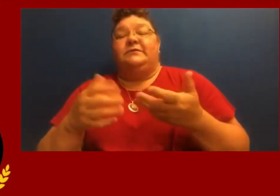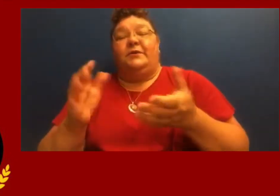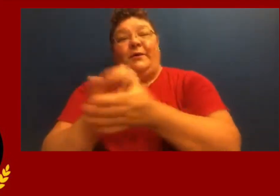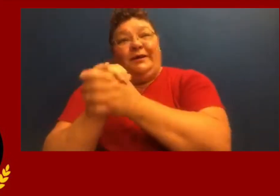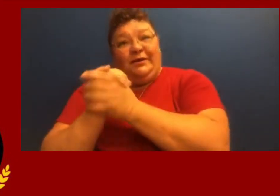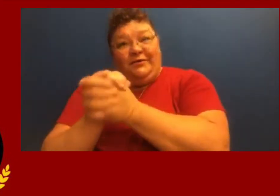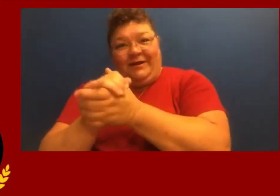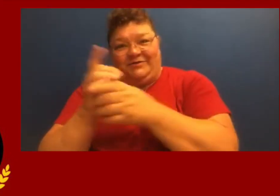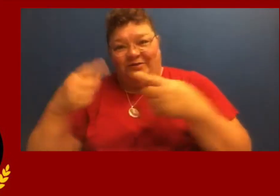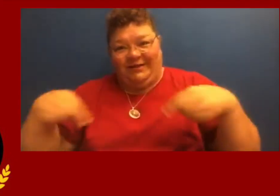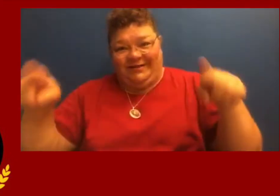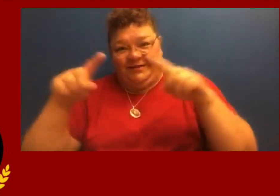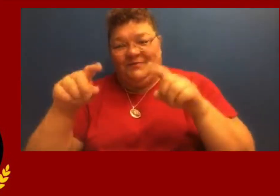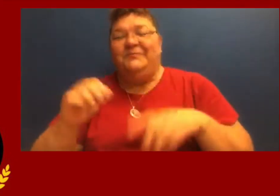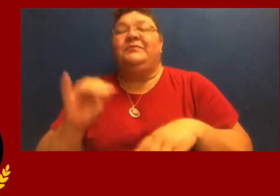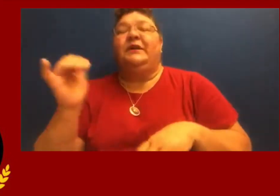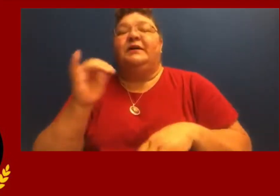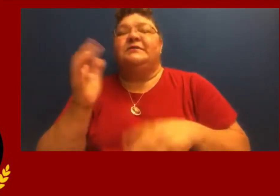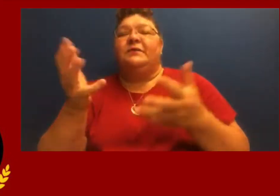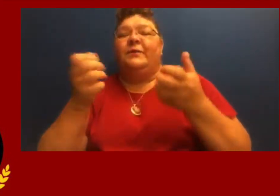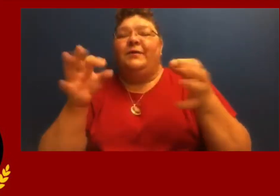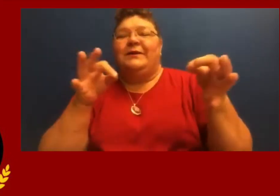So congratulations to all of them!